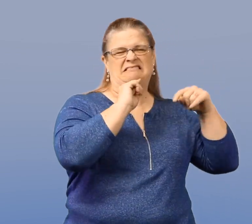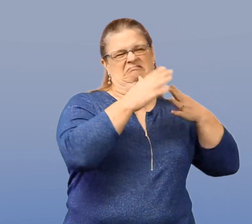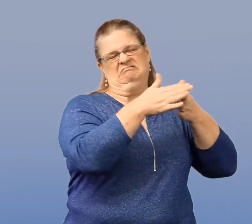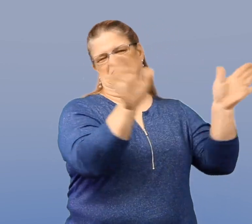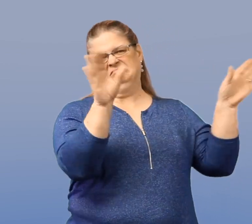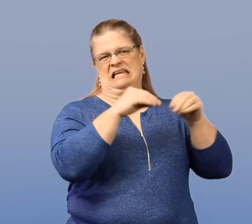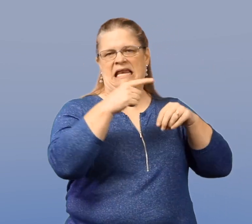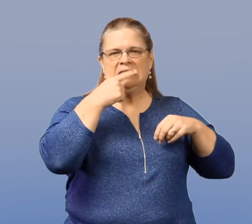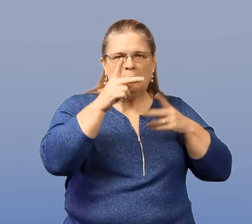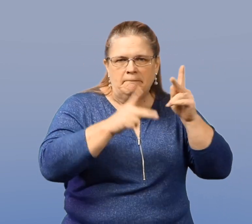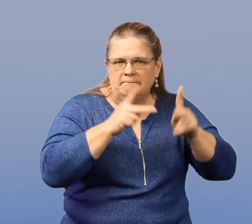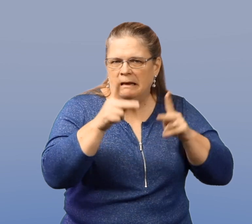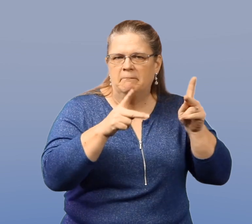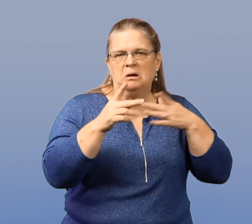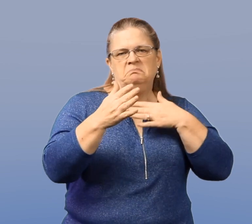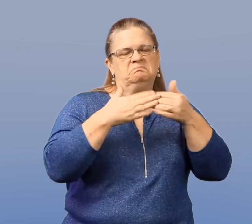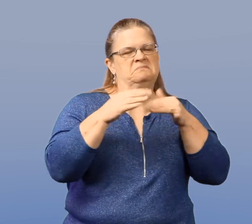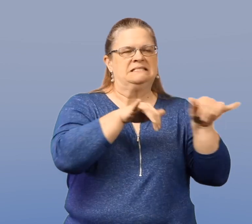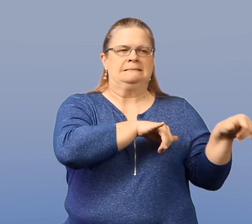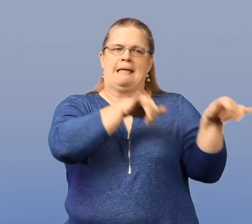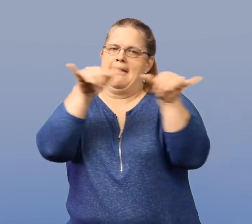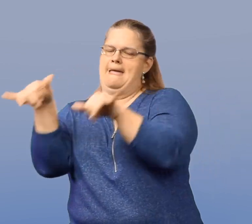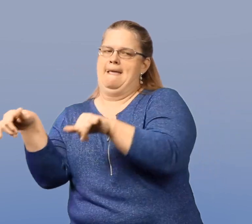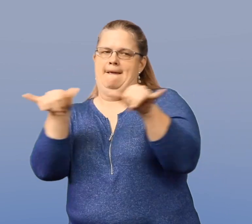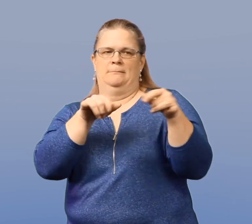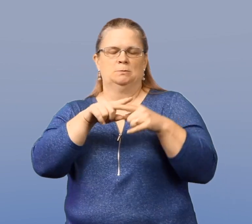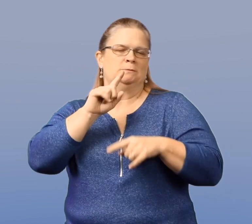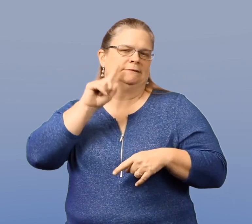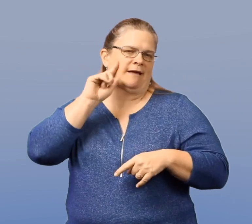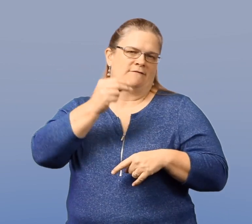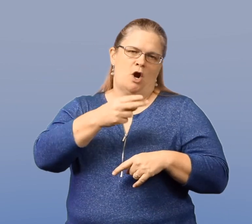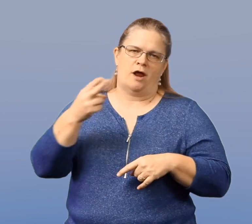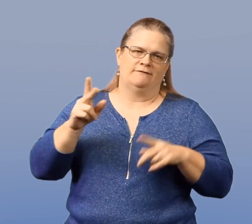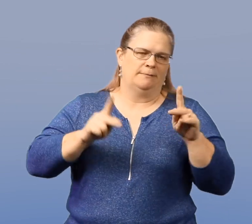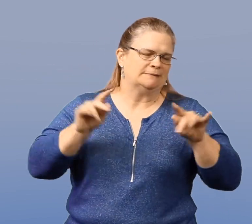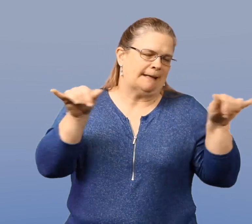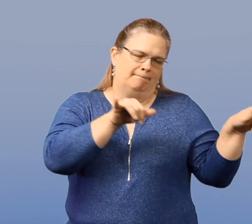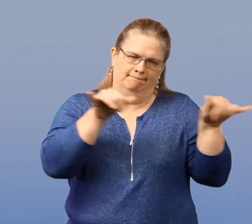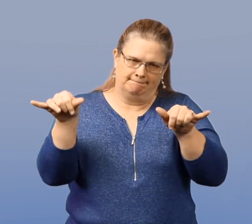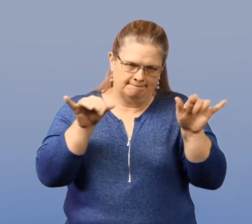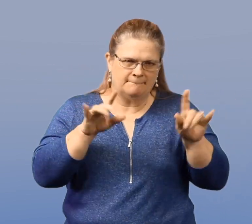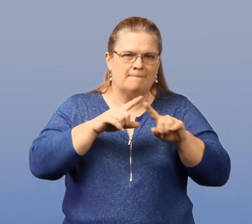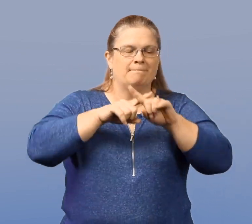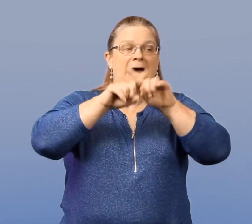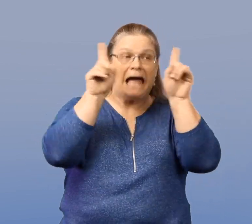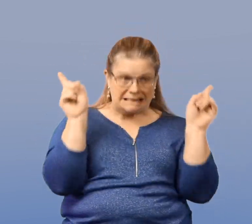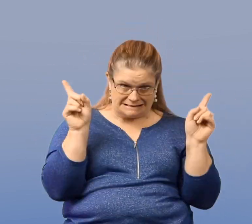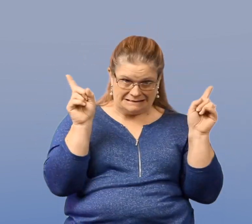which is applicable to hearing students it also applies to deaf students.